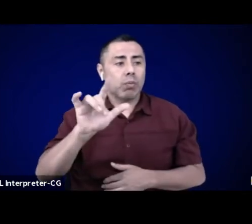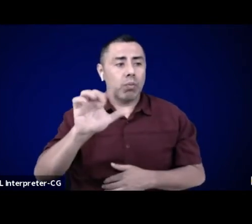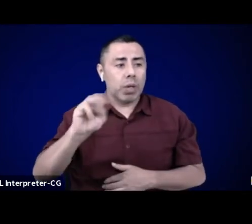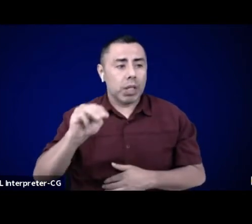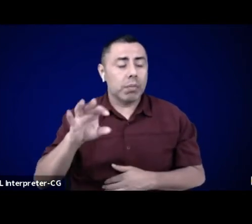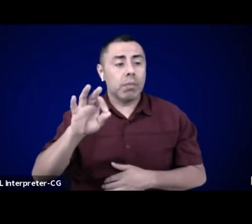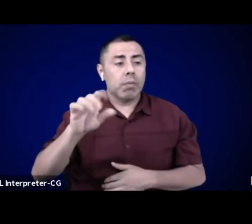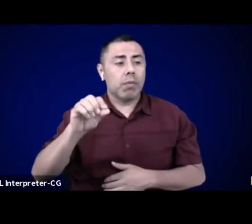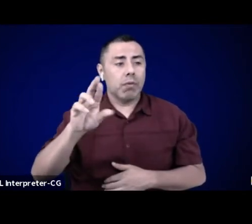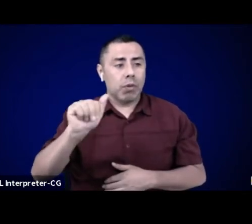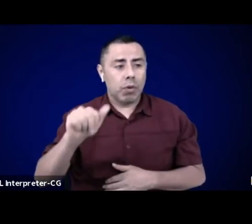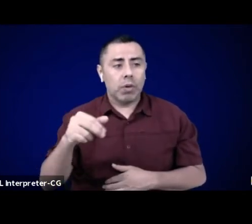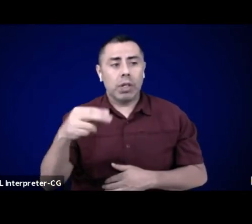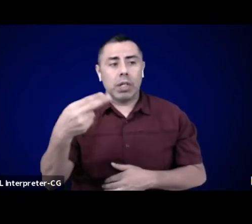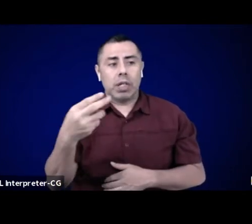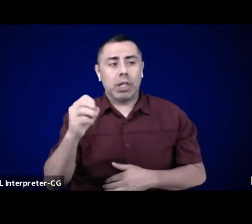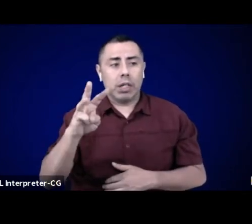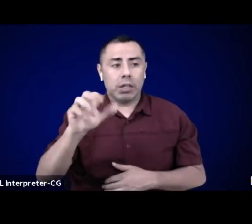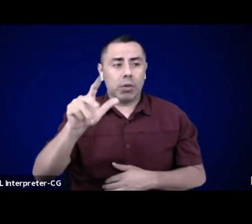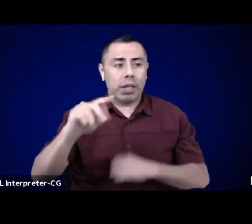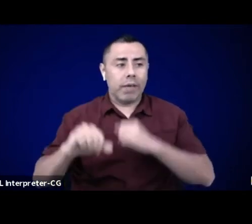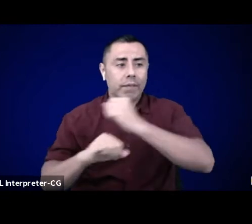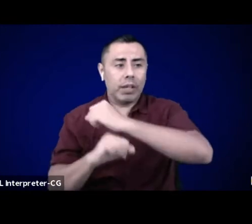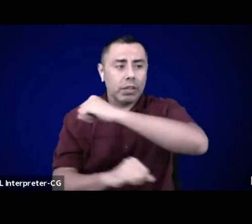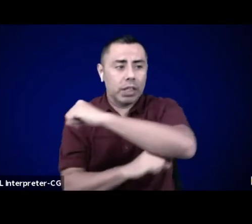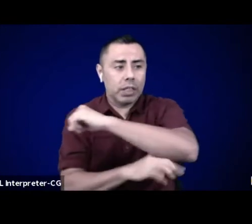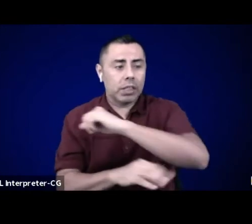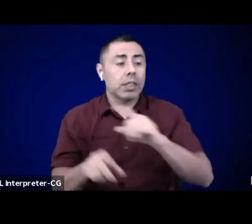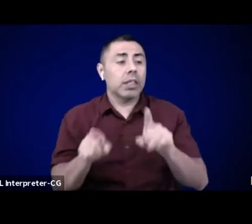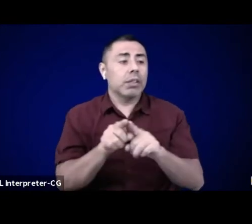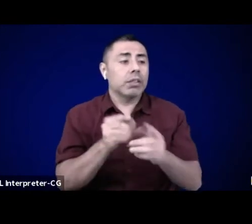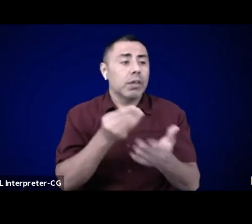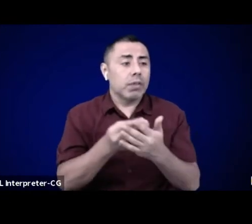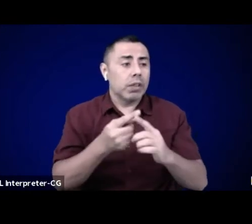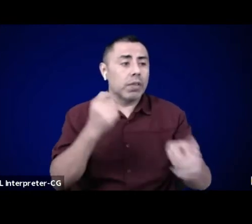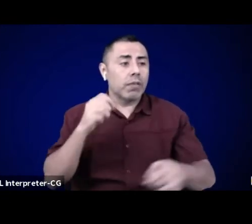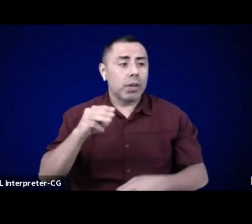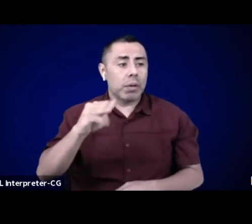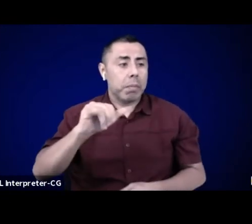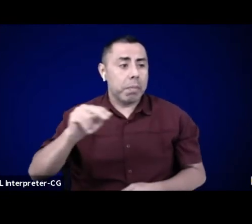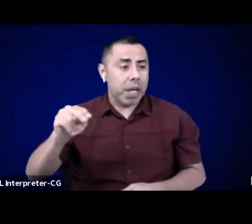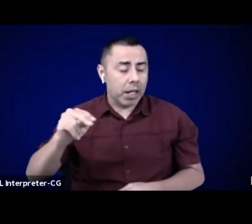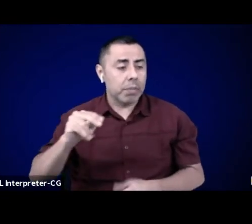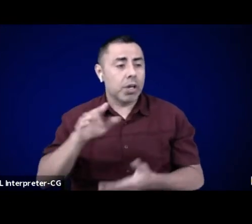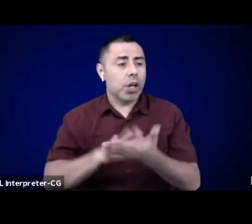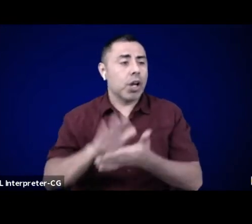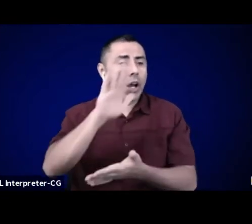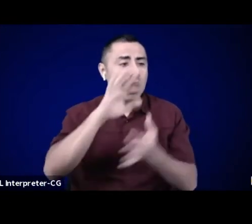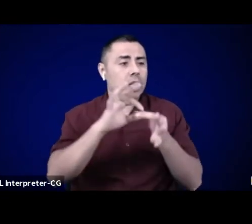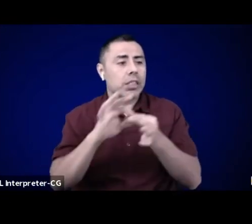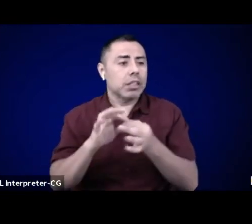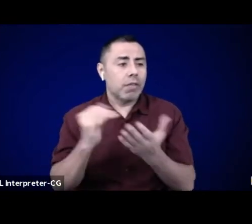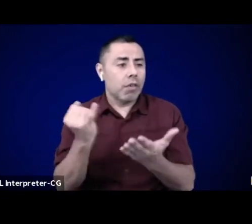Minneapolis College of Art and Design, the Joan Mitchell Foundation, Arizona State University, The Field,